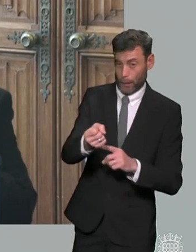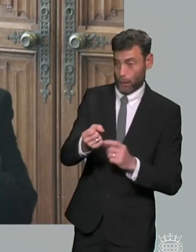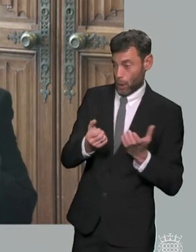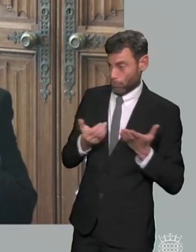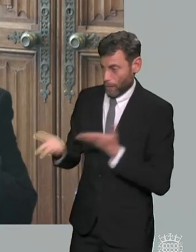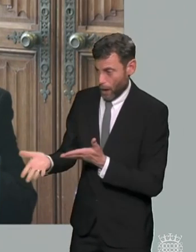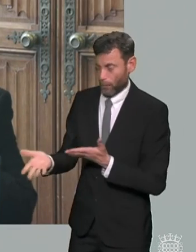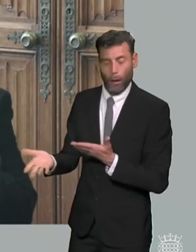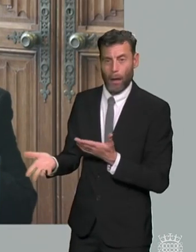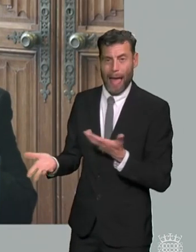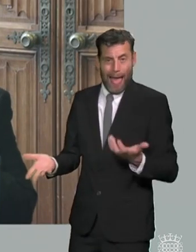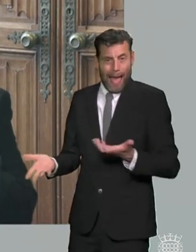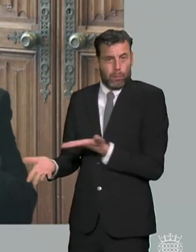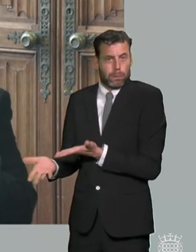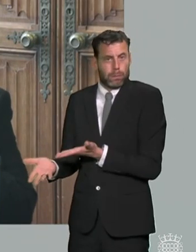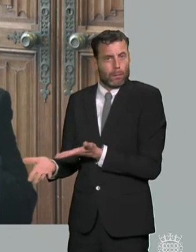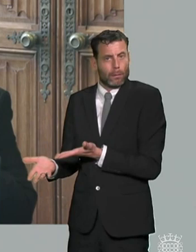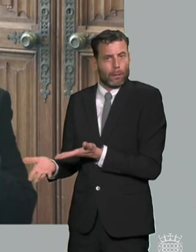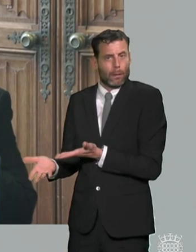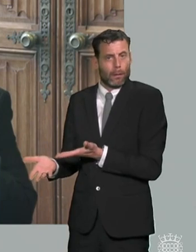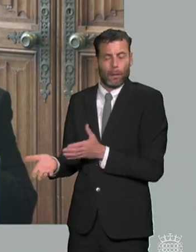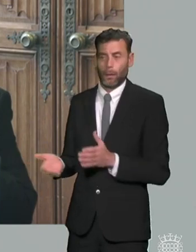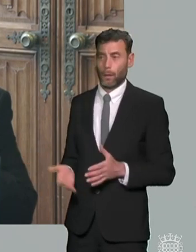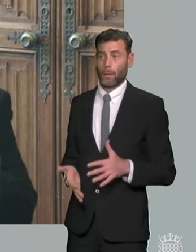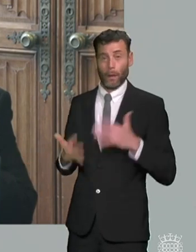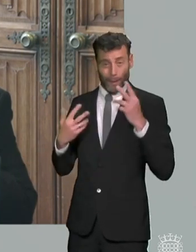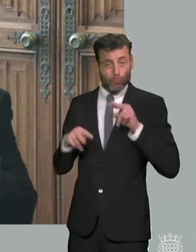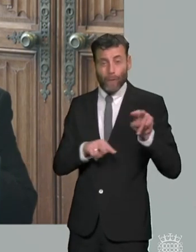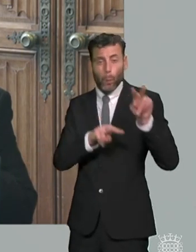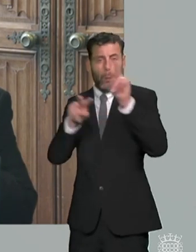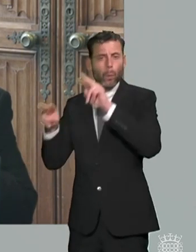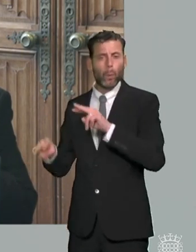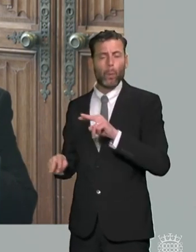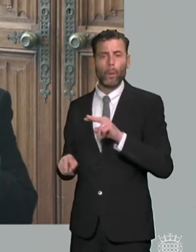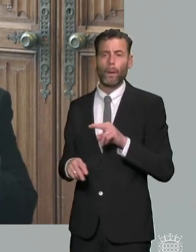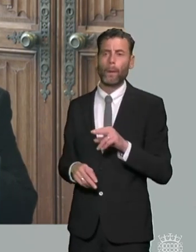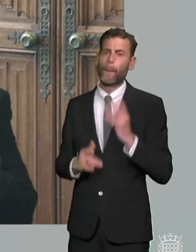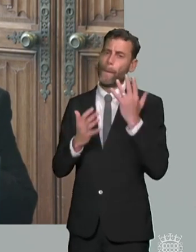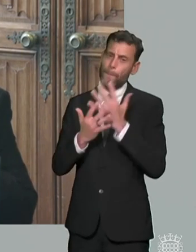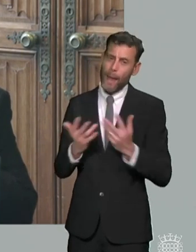um we've heard estimates from people around the the sector and talking about how much money would